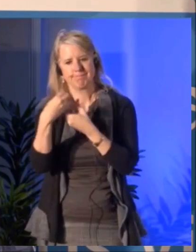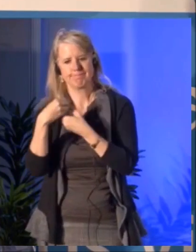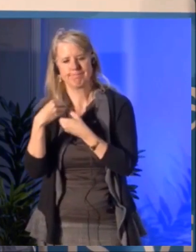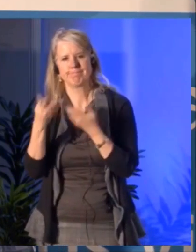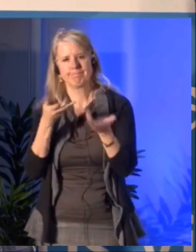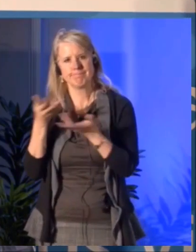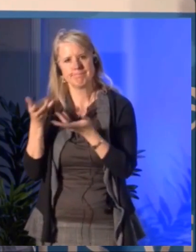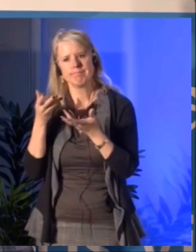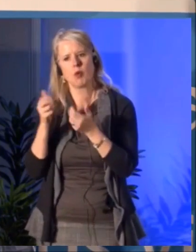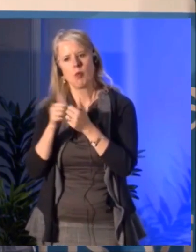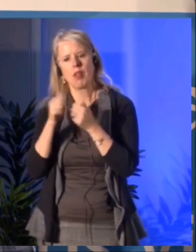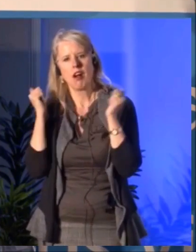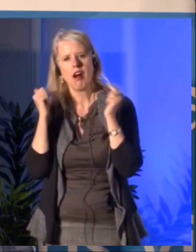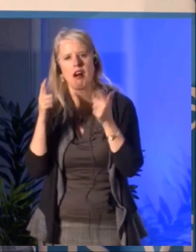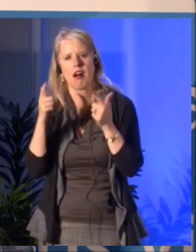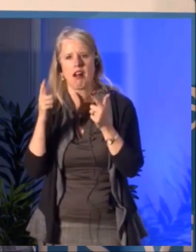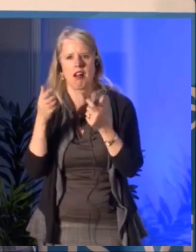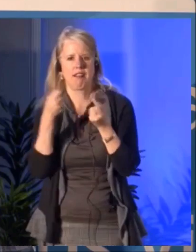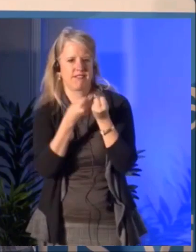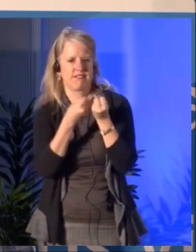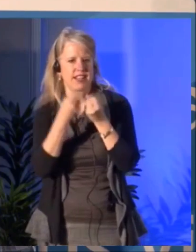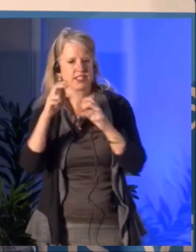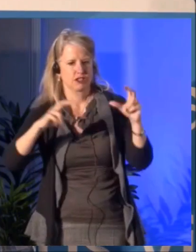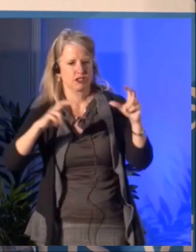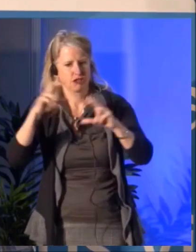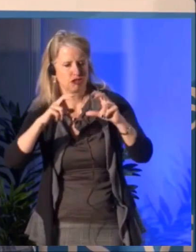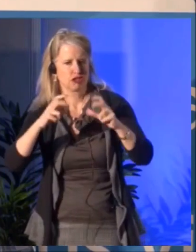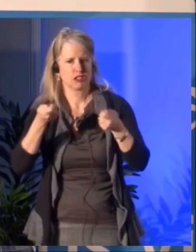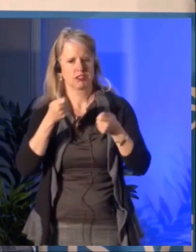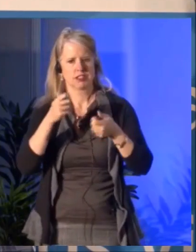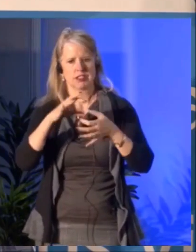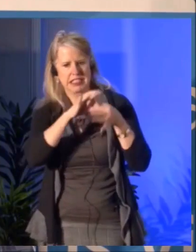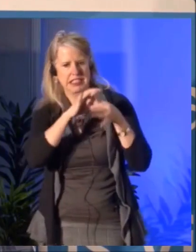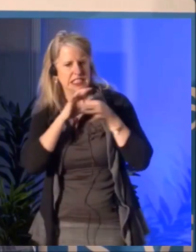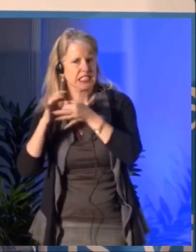because supposedly we have more money and that would be a zero-sum game.